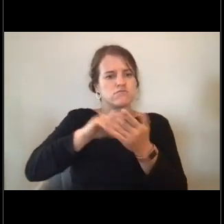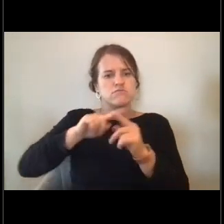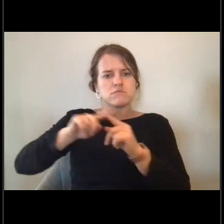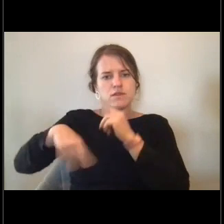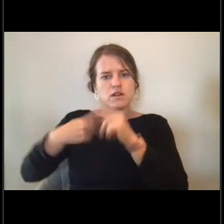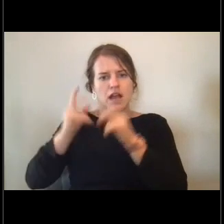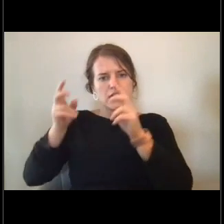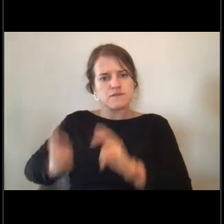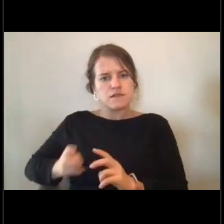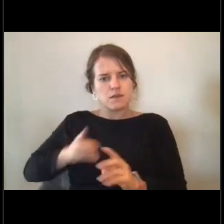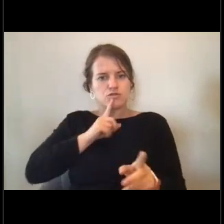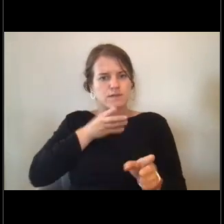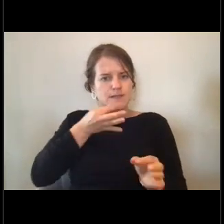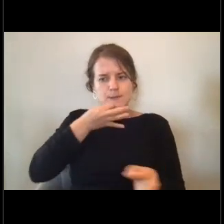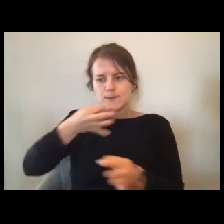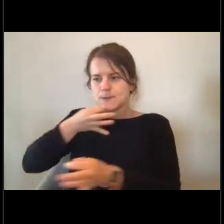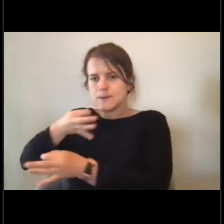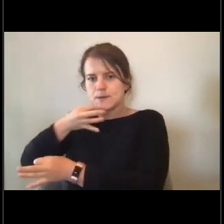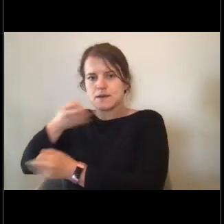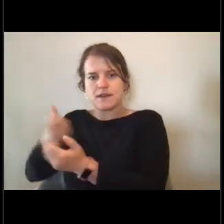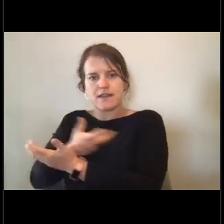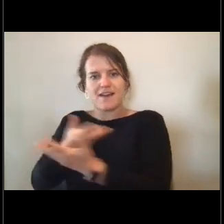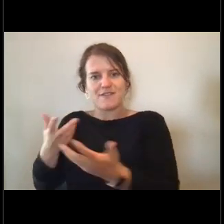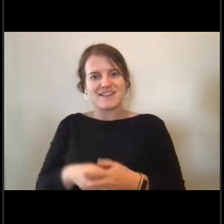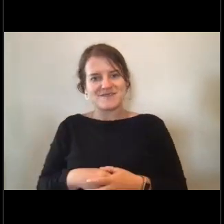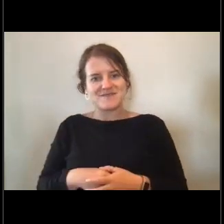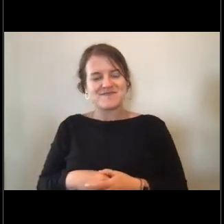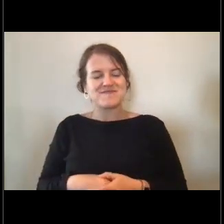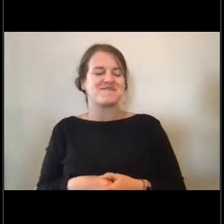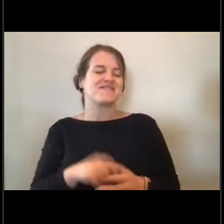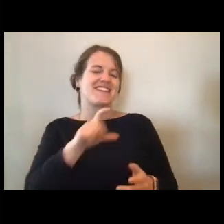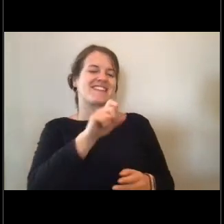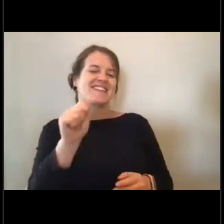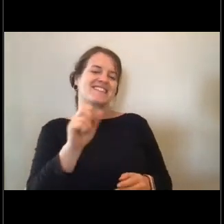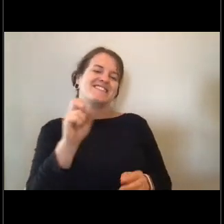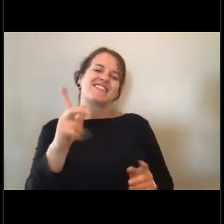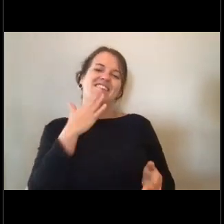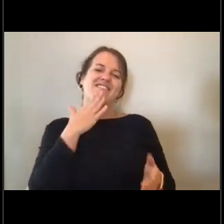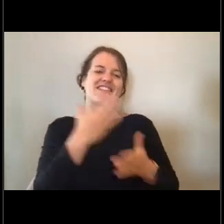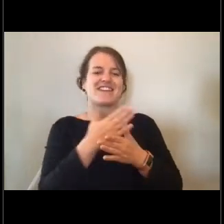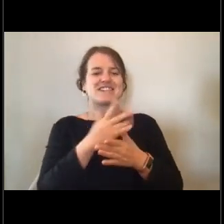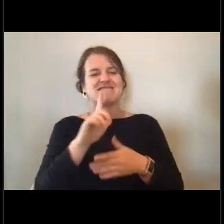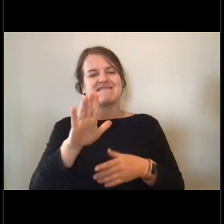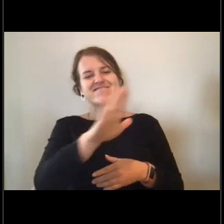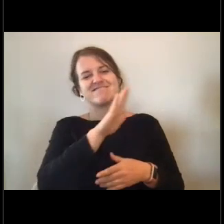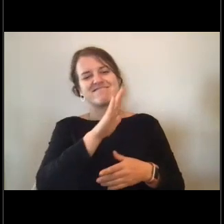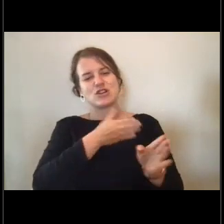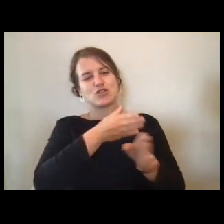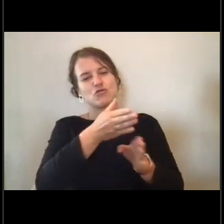[Lisa] Great. Well, thank you so much, Sarah for sharing your career path with us and giving us all of these ideas.